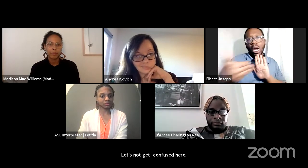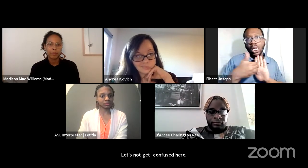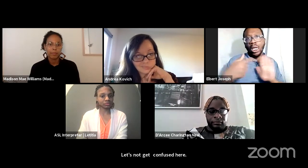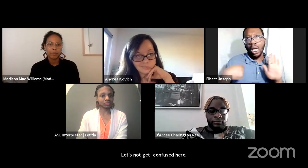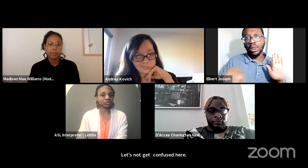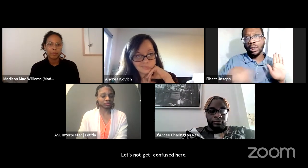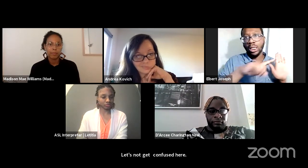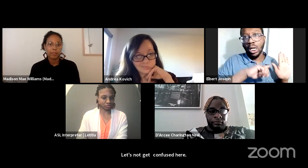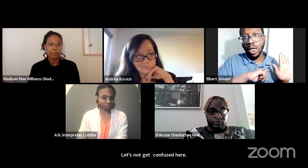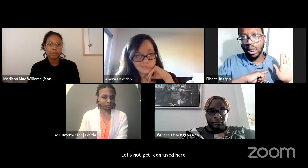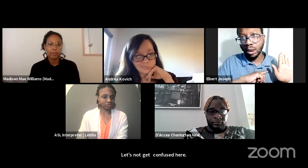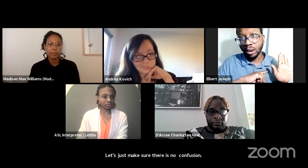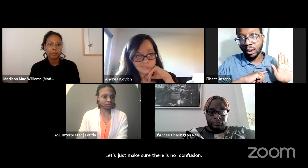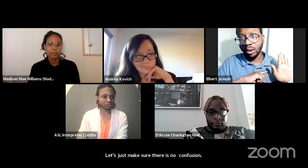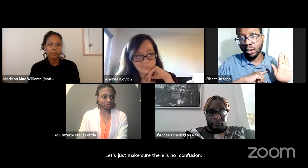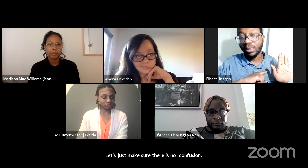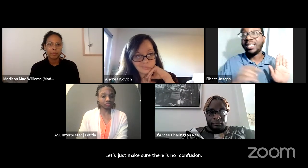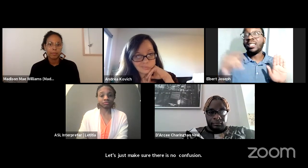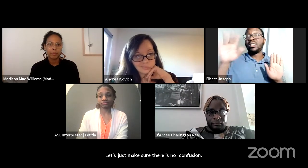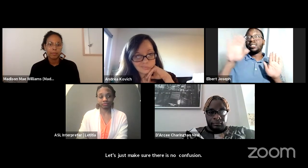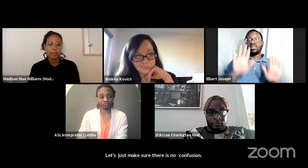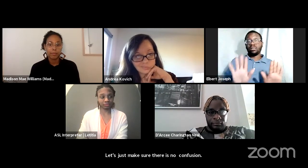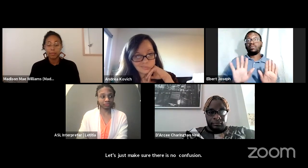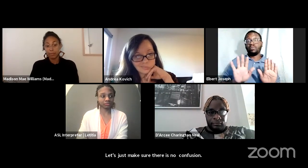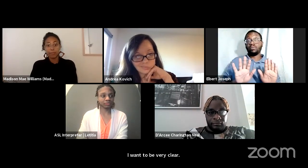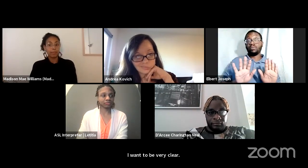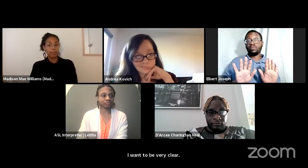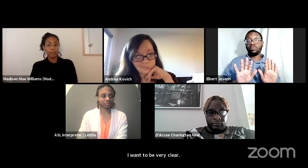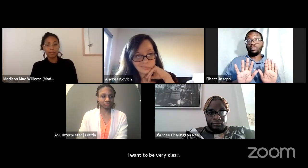You're either with us or you're against us period.